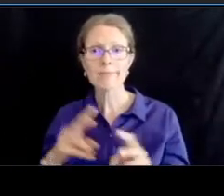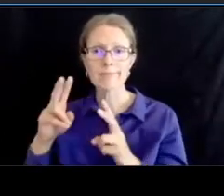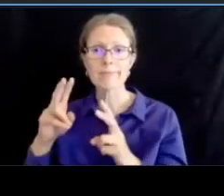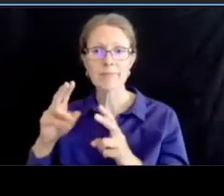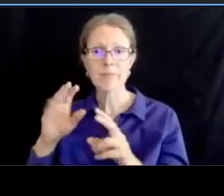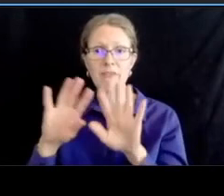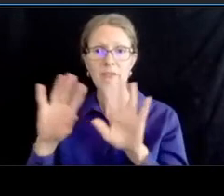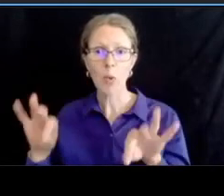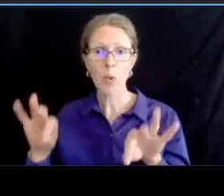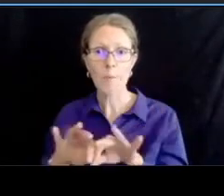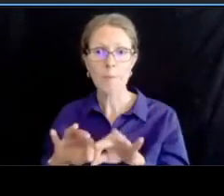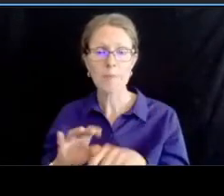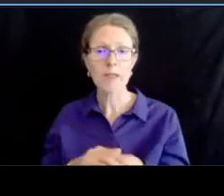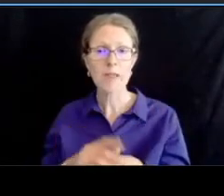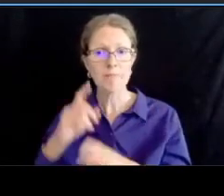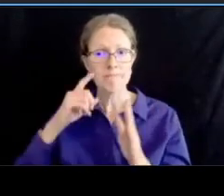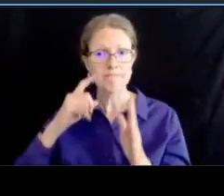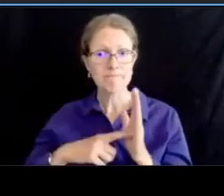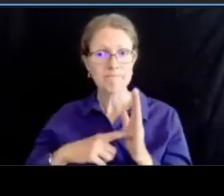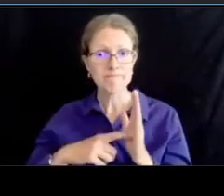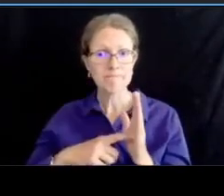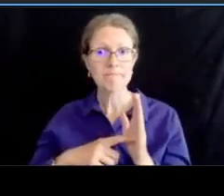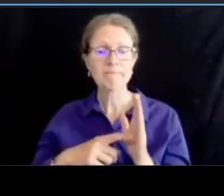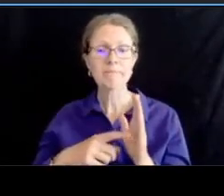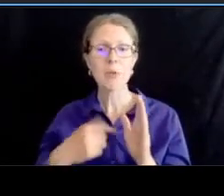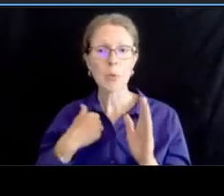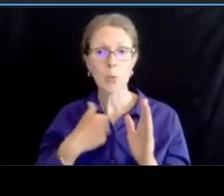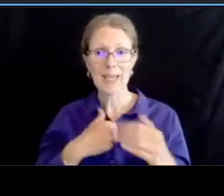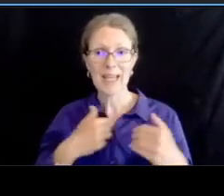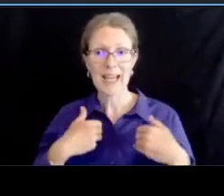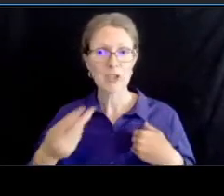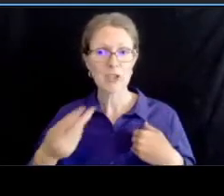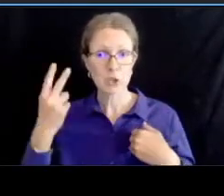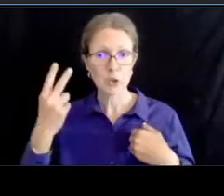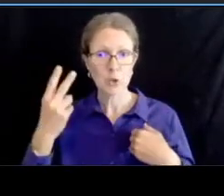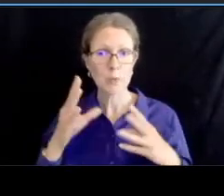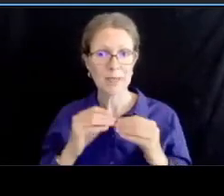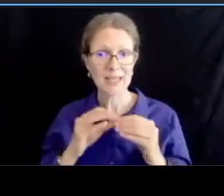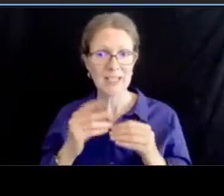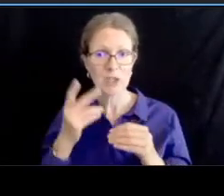six form we have today's meeting that you would click if you're providing comments regarding